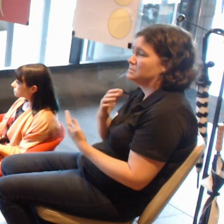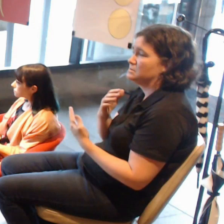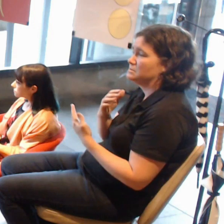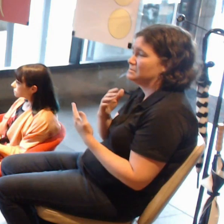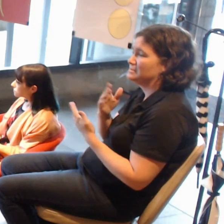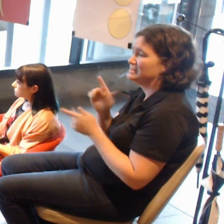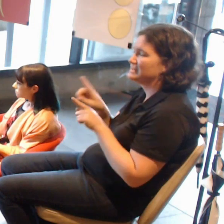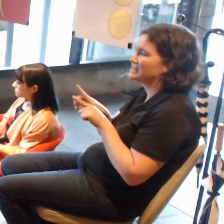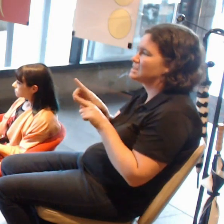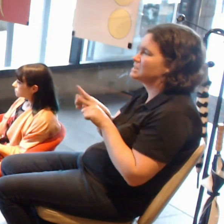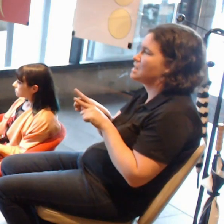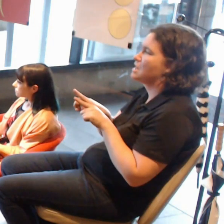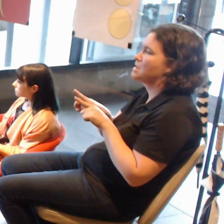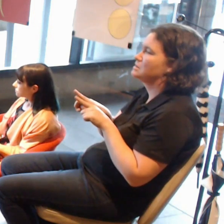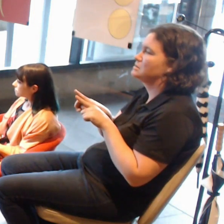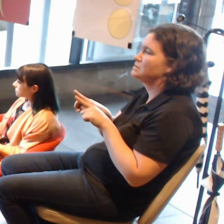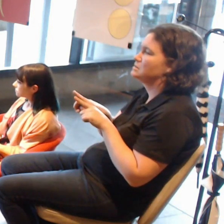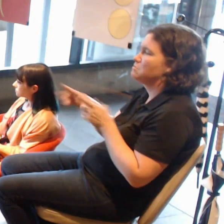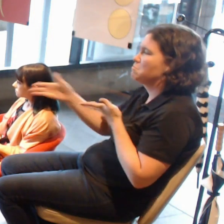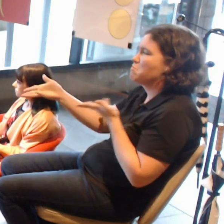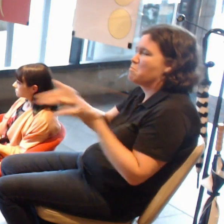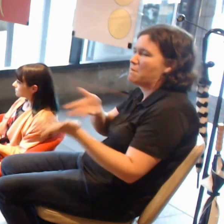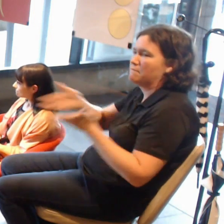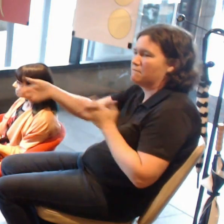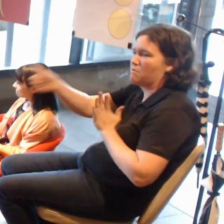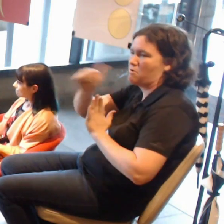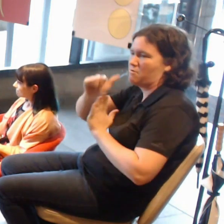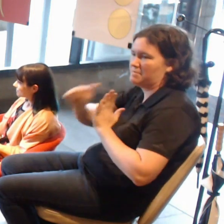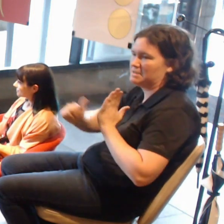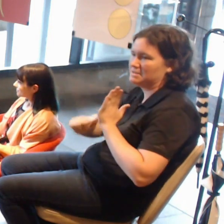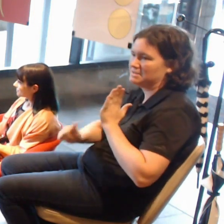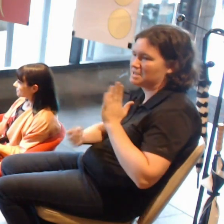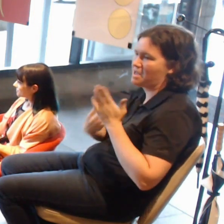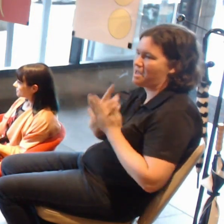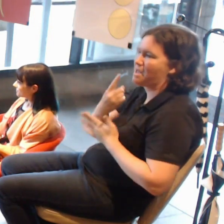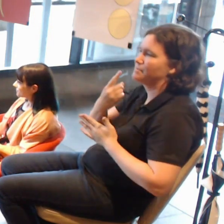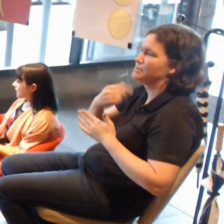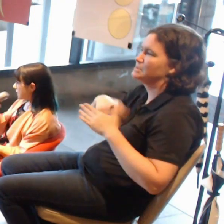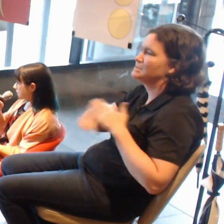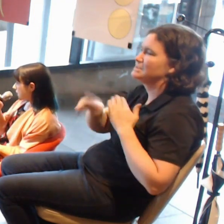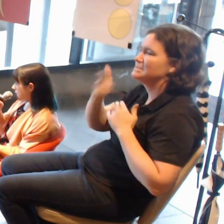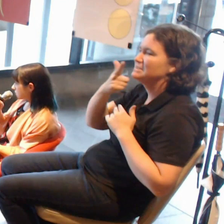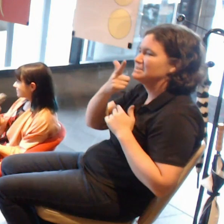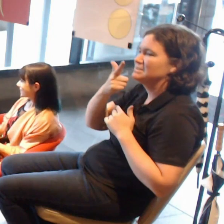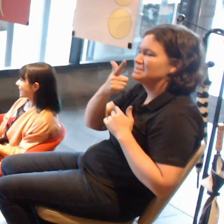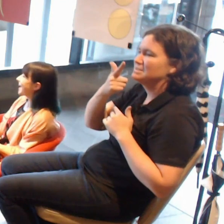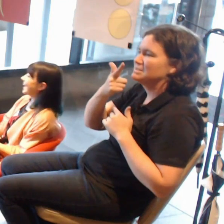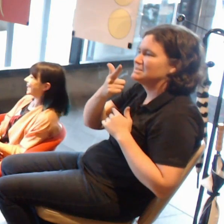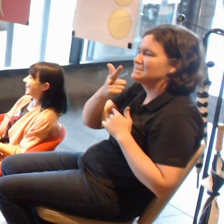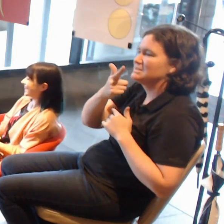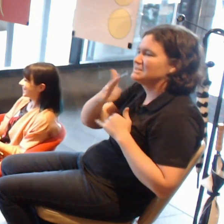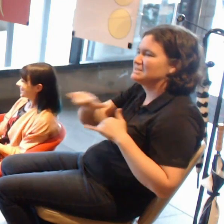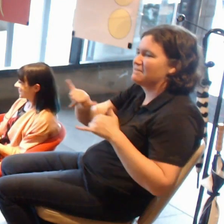that happened in the '70s and '80s, where they started getting quite... Like Mike Parr? SAVAGE: Yes, like that.